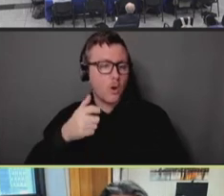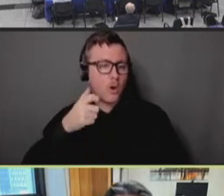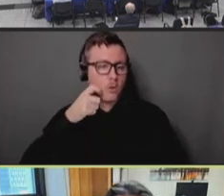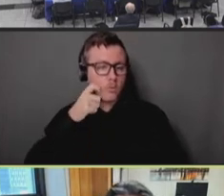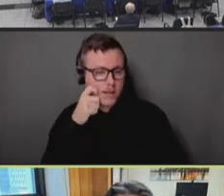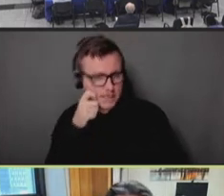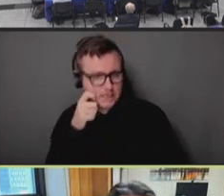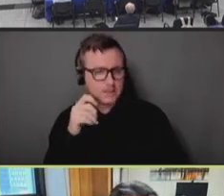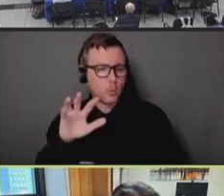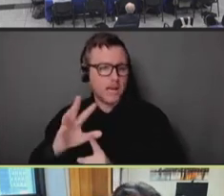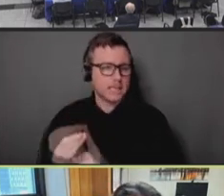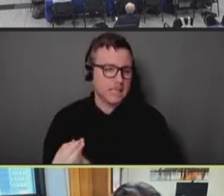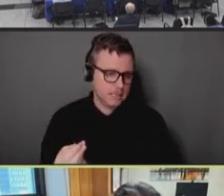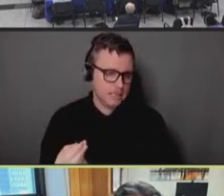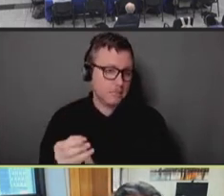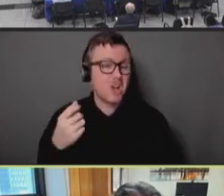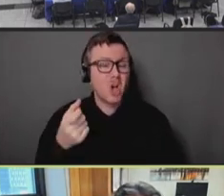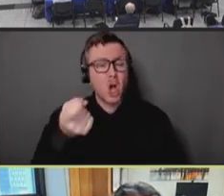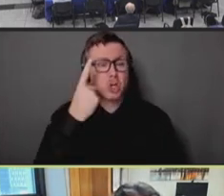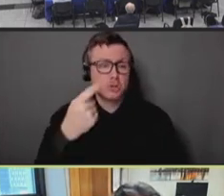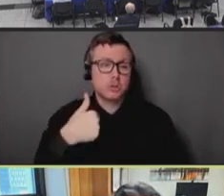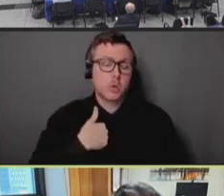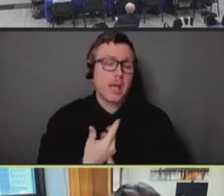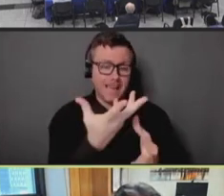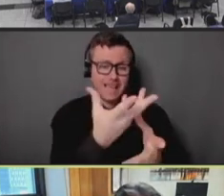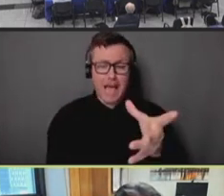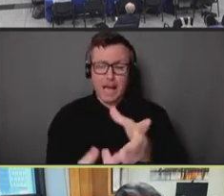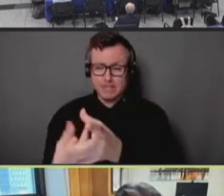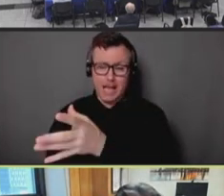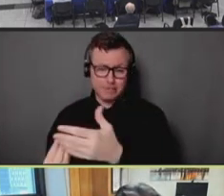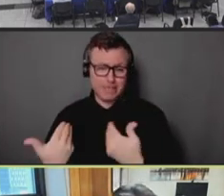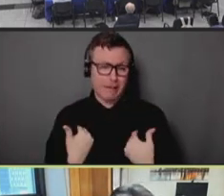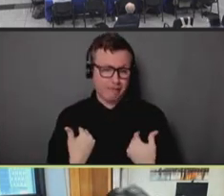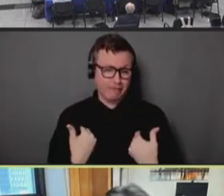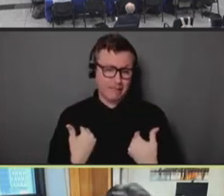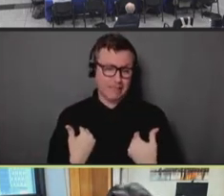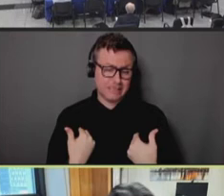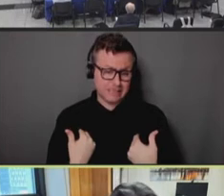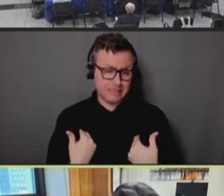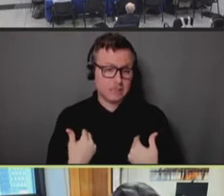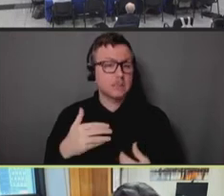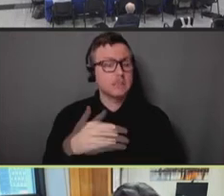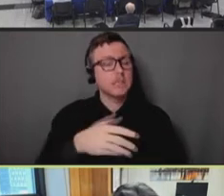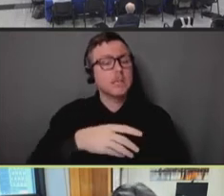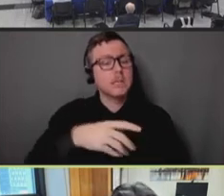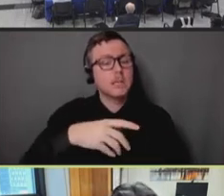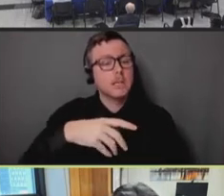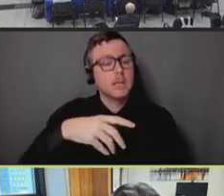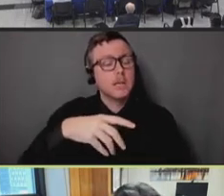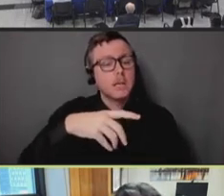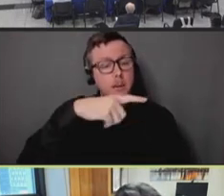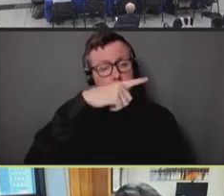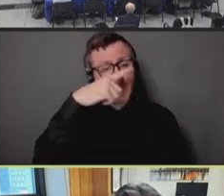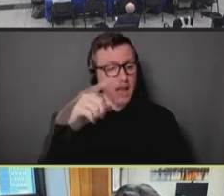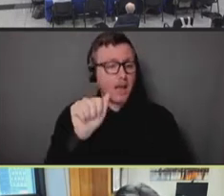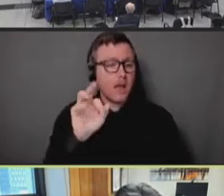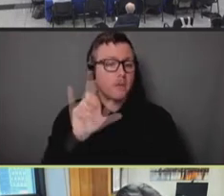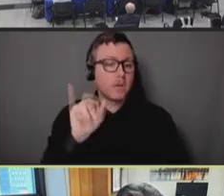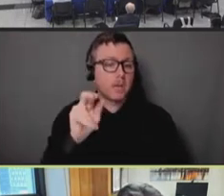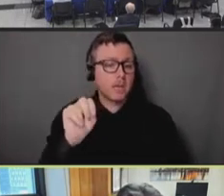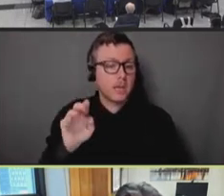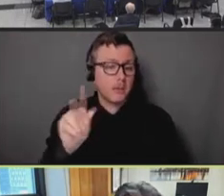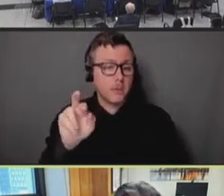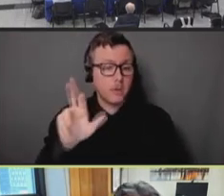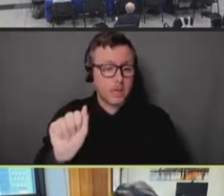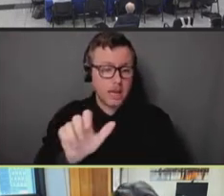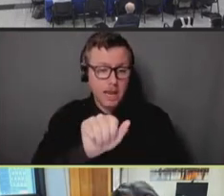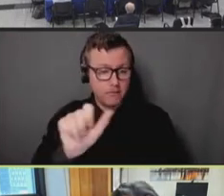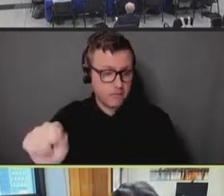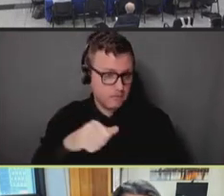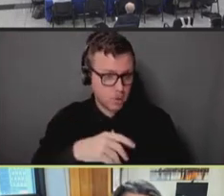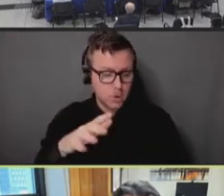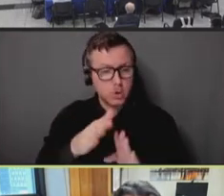glaring gaps. The African American community has been underserved in this regard. We have struggled